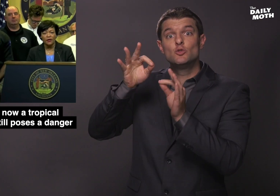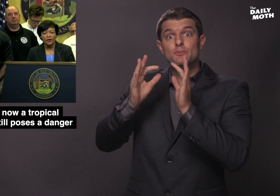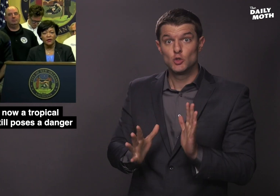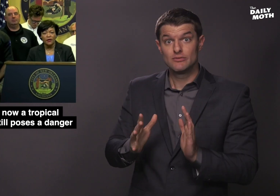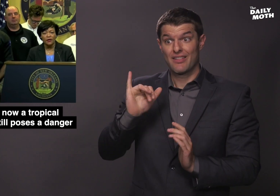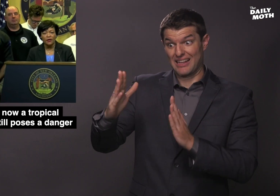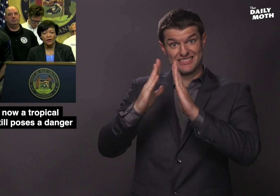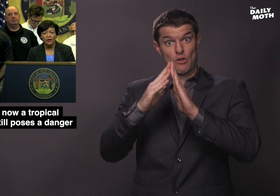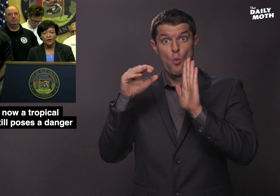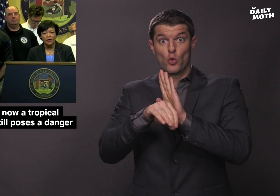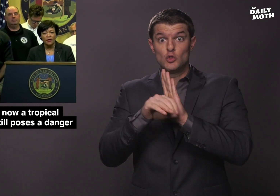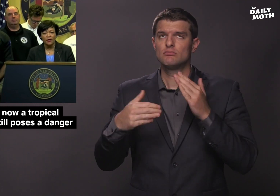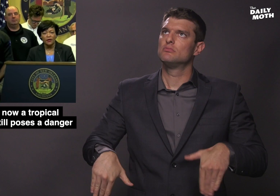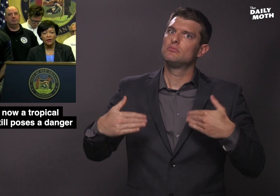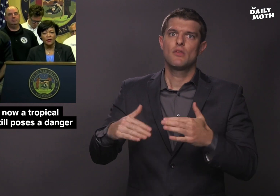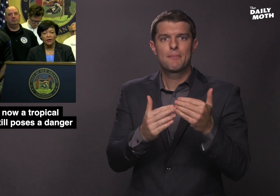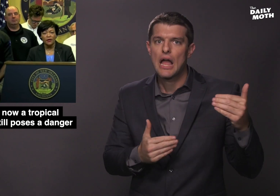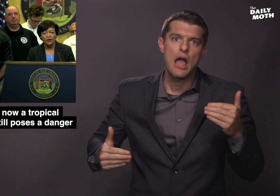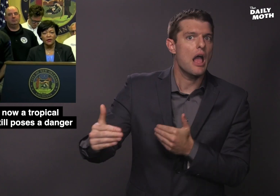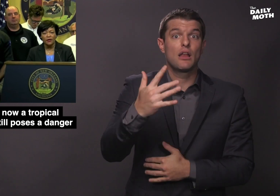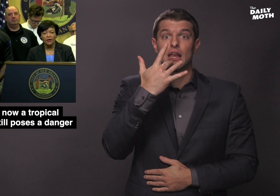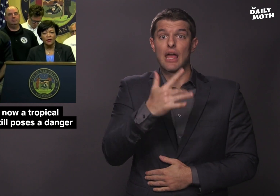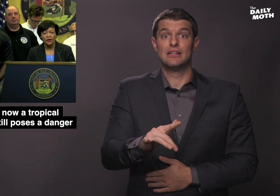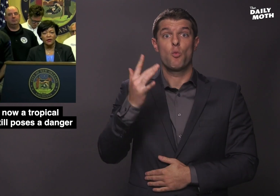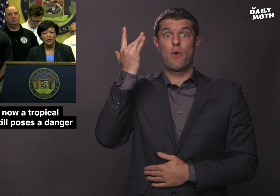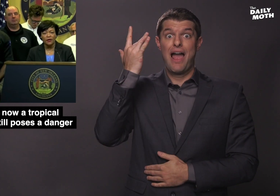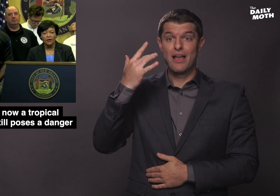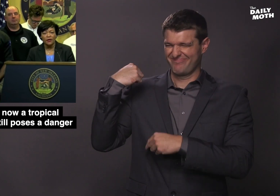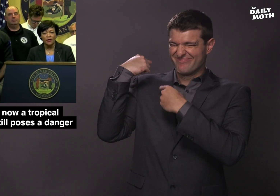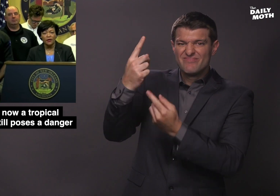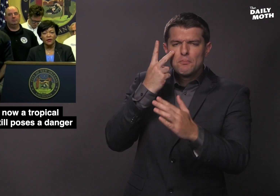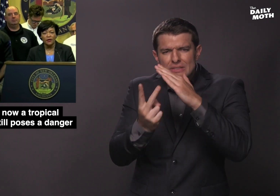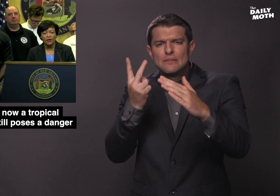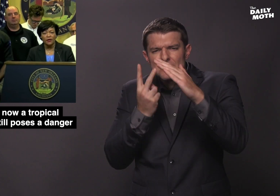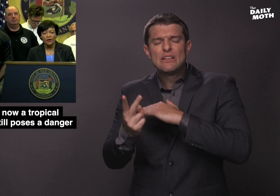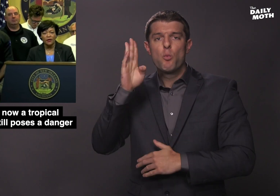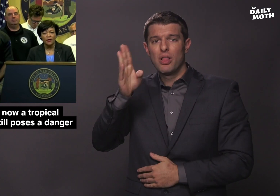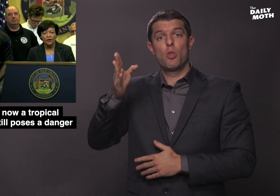interpreter the city of New Orleans was "beyond lucky" that there wasn't as much rain as predicted